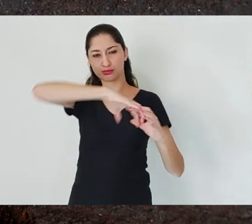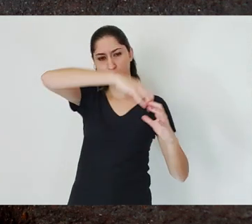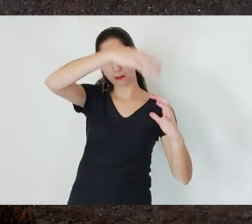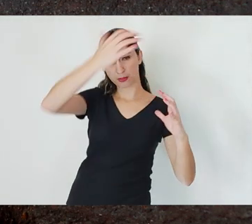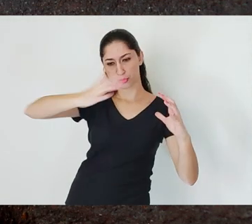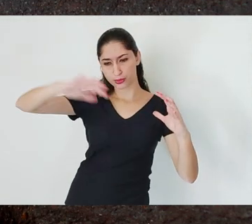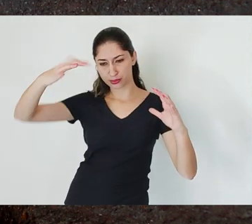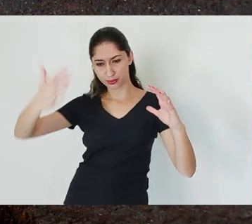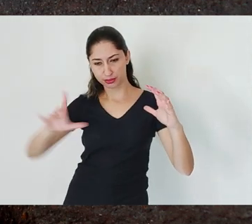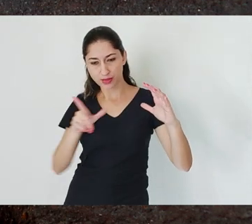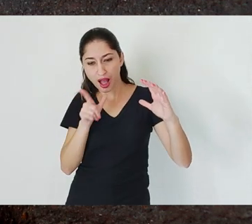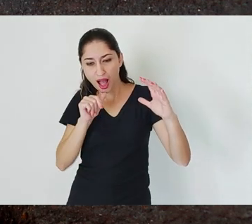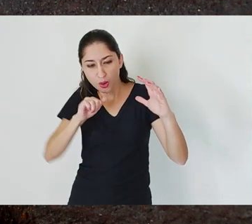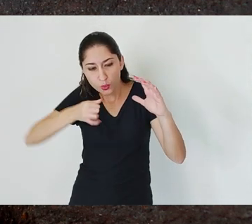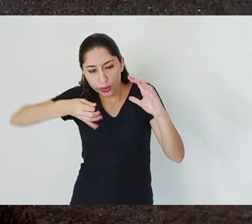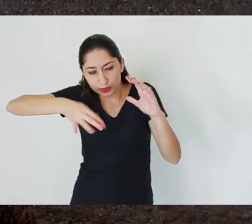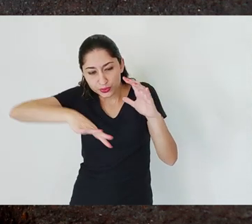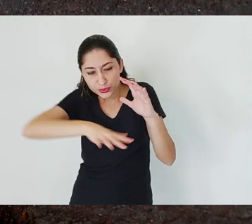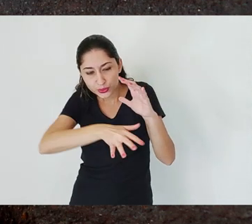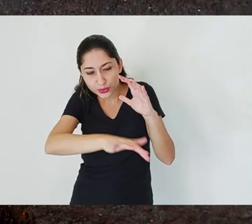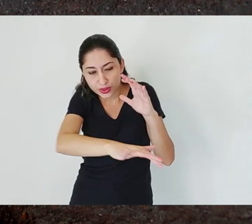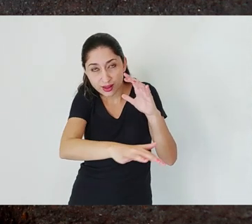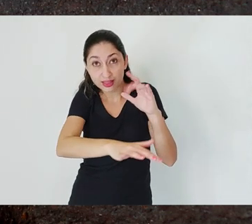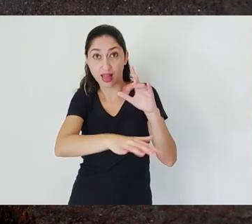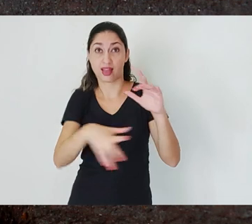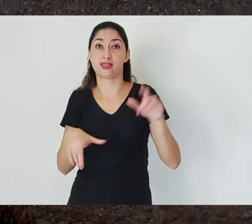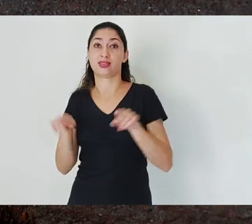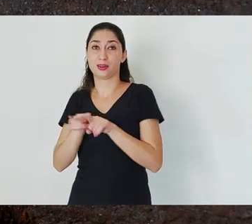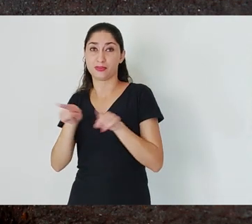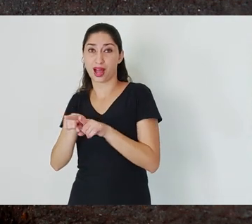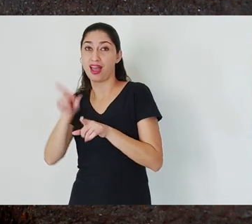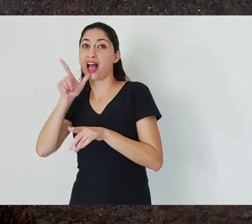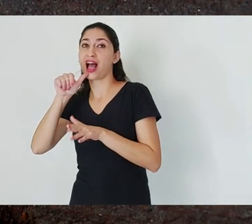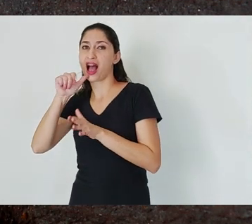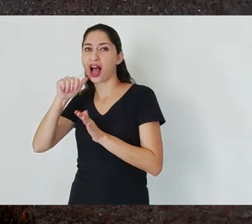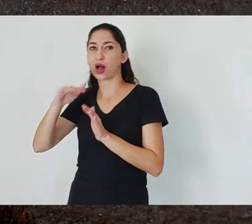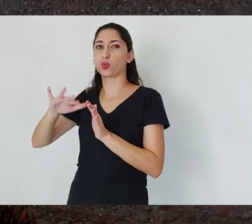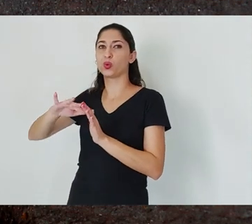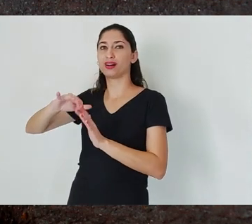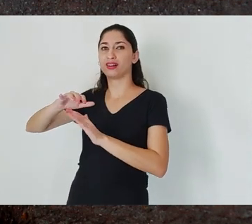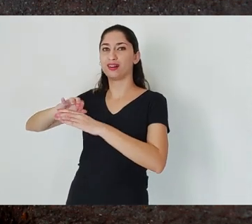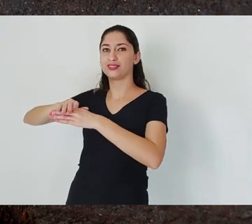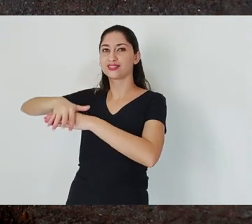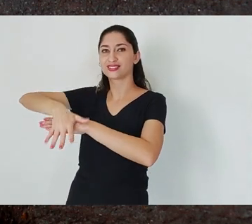and surface waters environmentally sound in the long run.